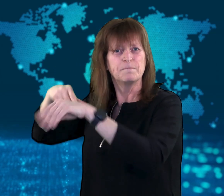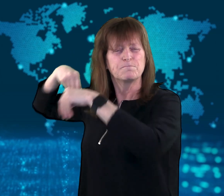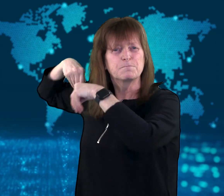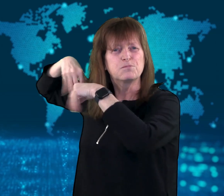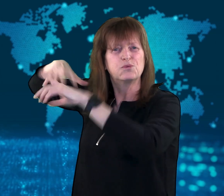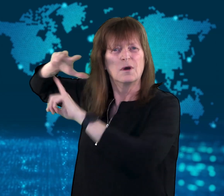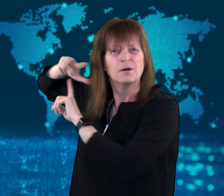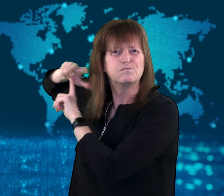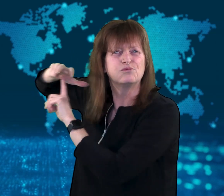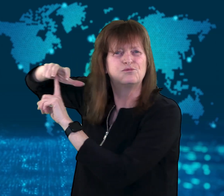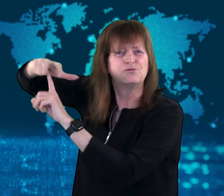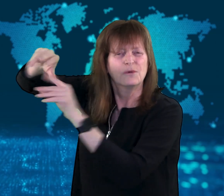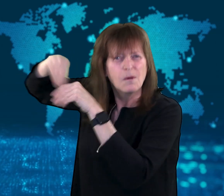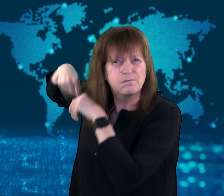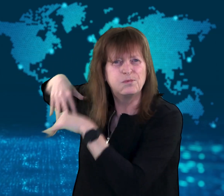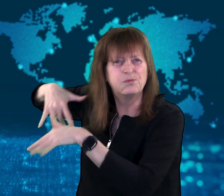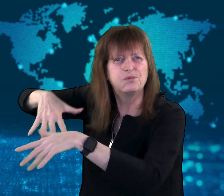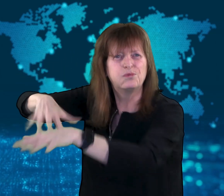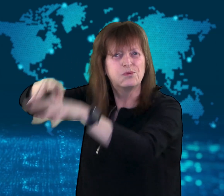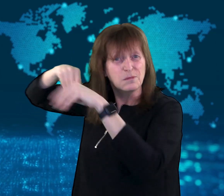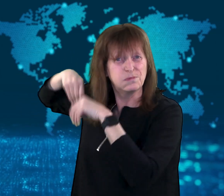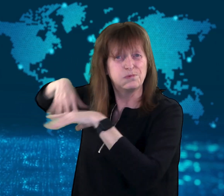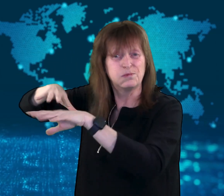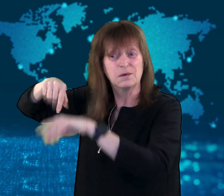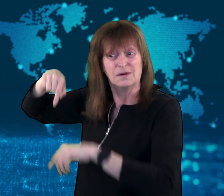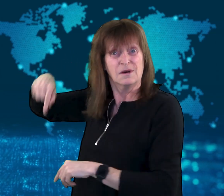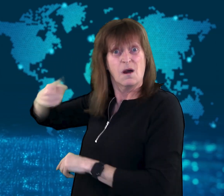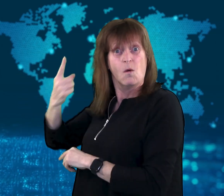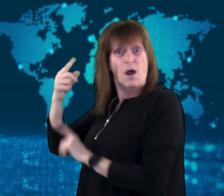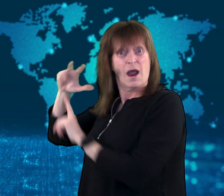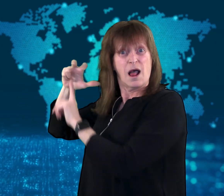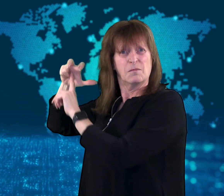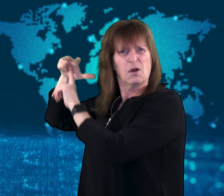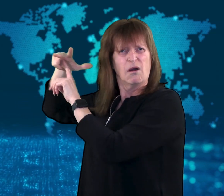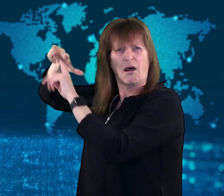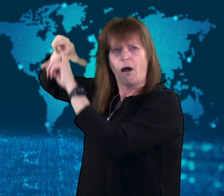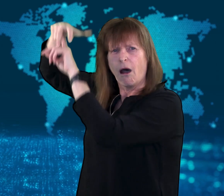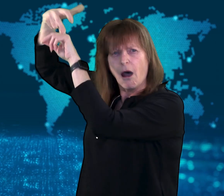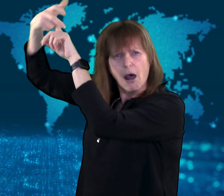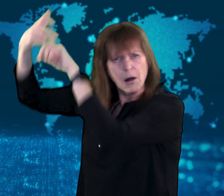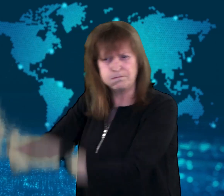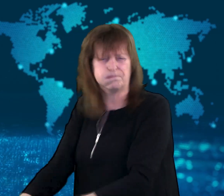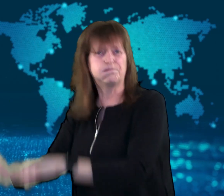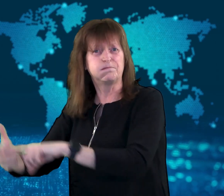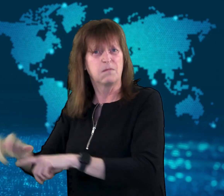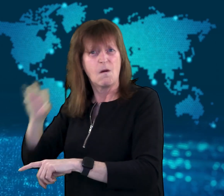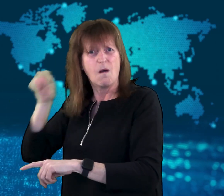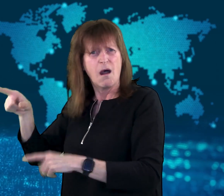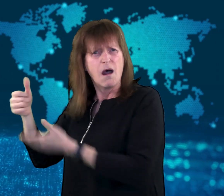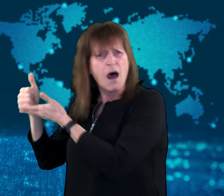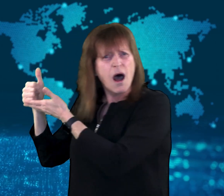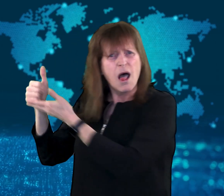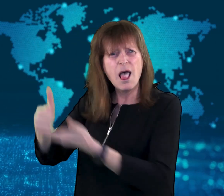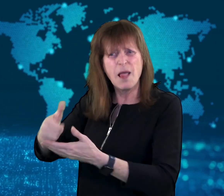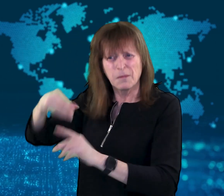One of those helicopters crashed when helping to combat the fire,